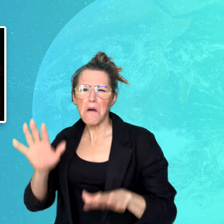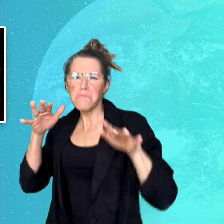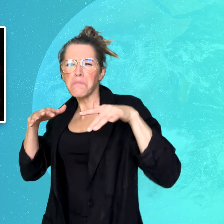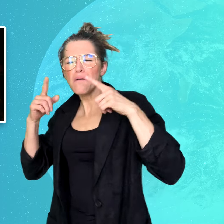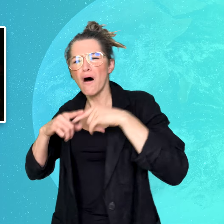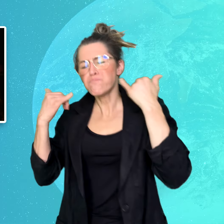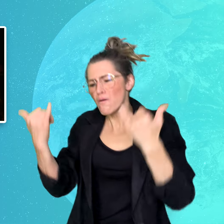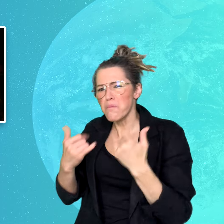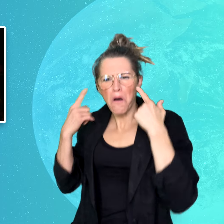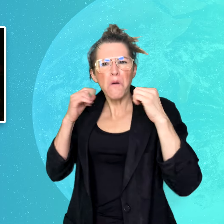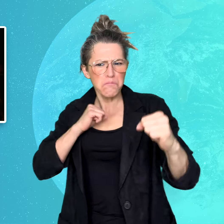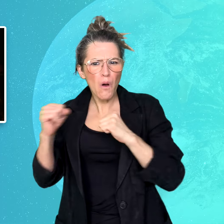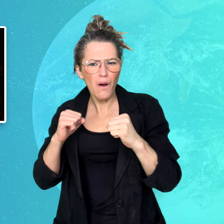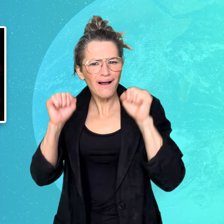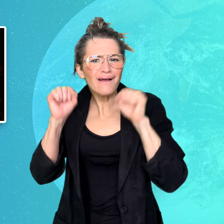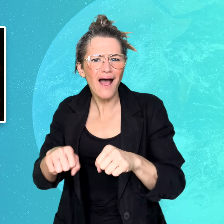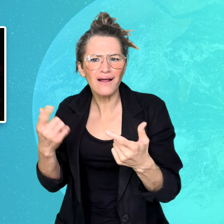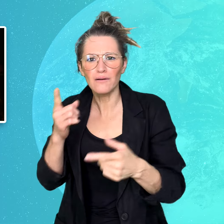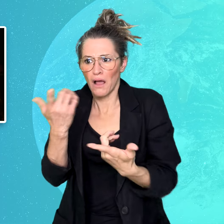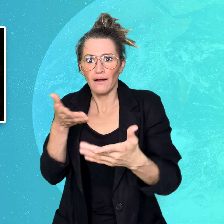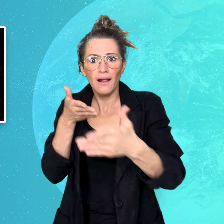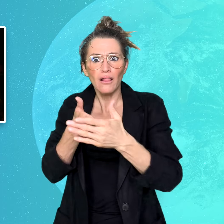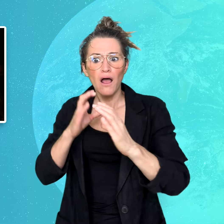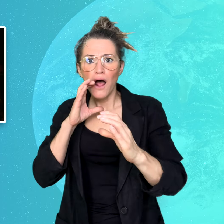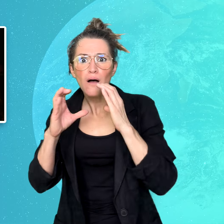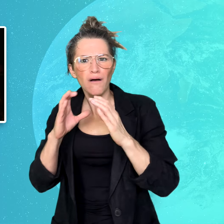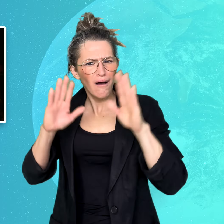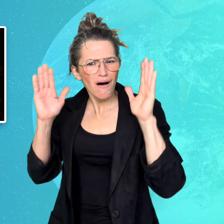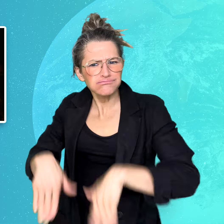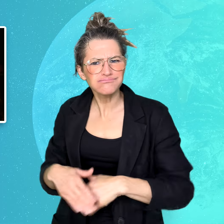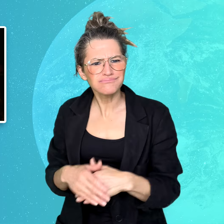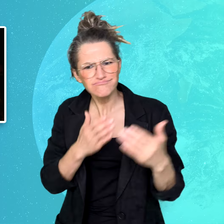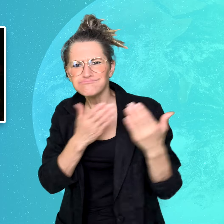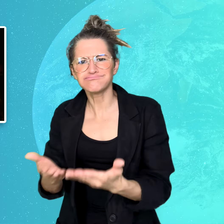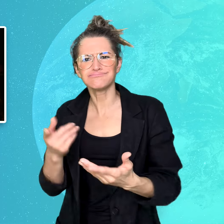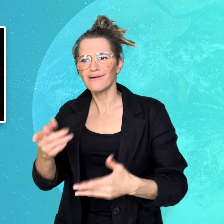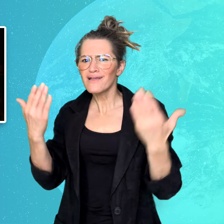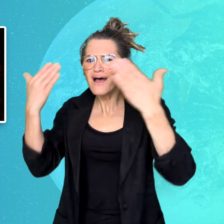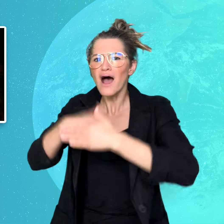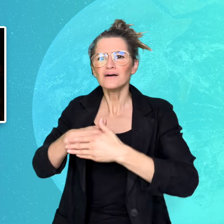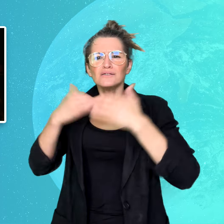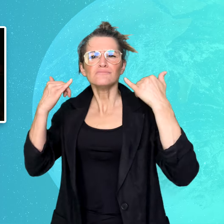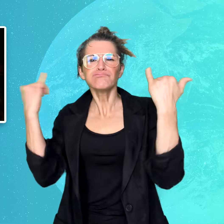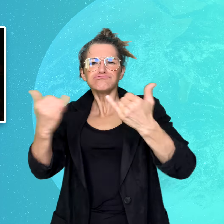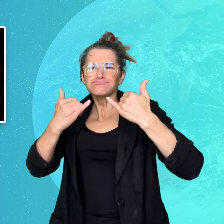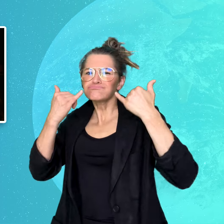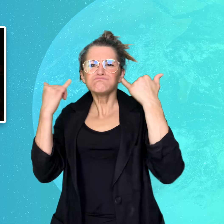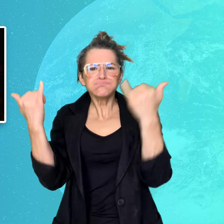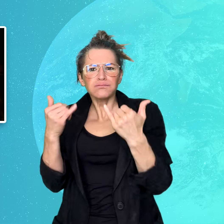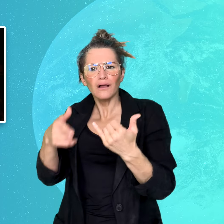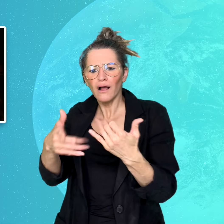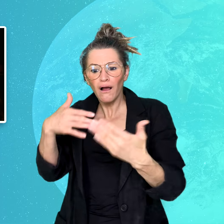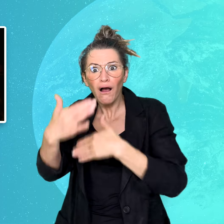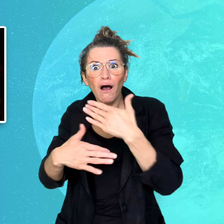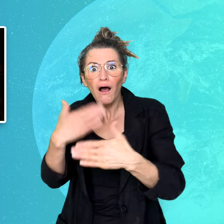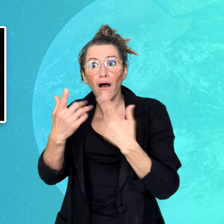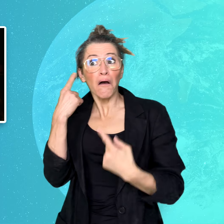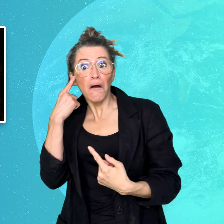for communication, clubbing can become a unique space for inclusivity